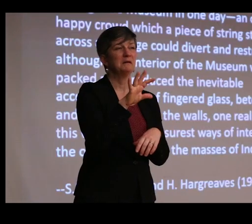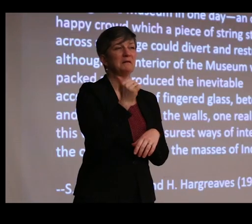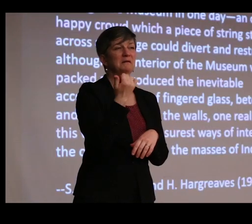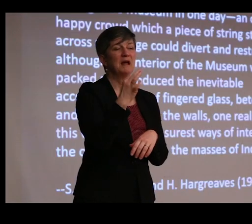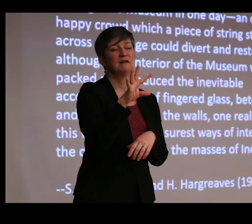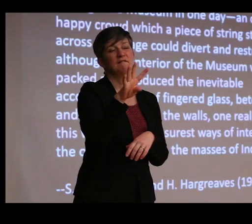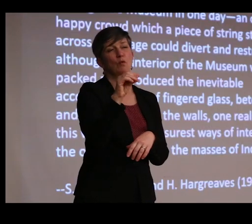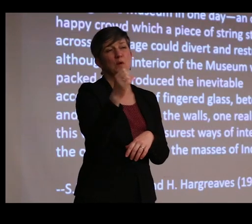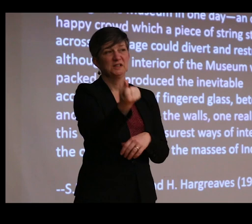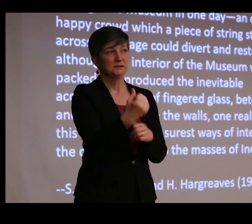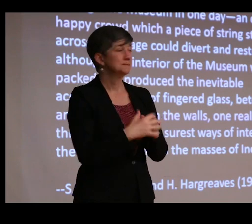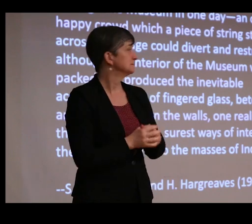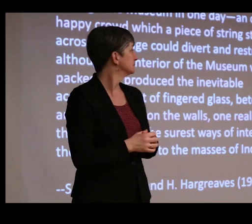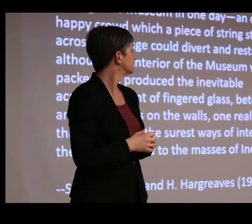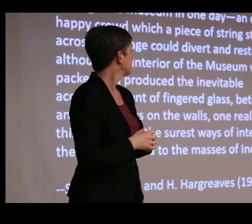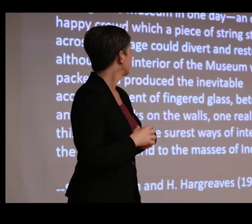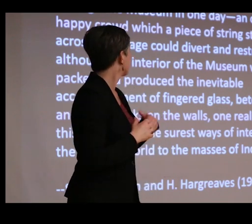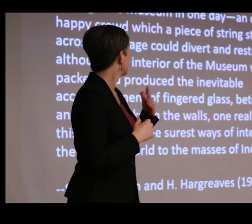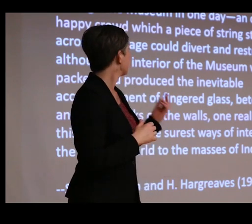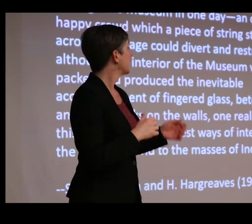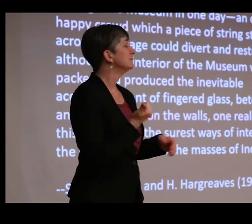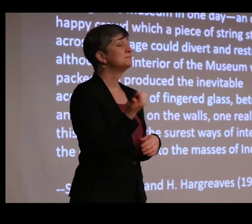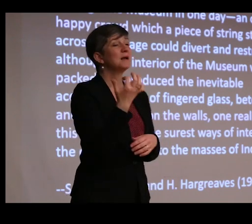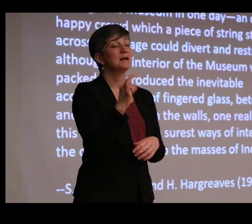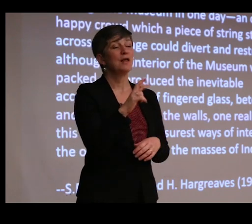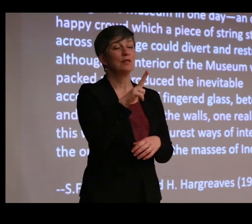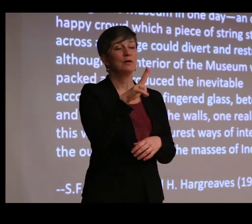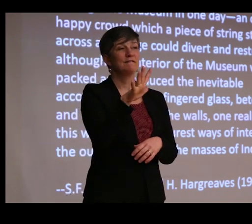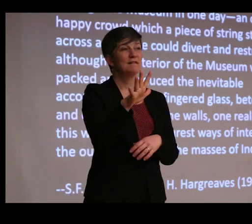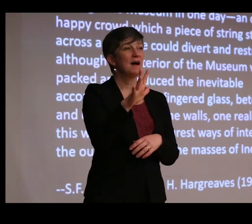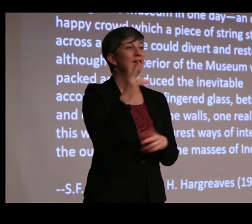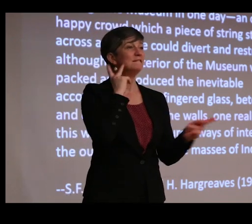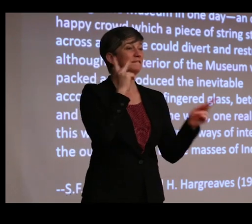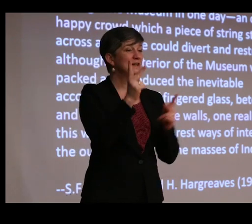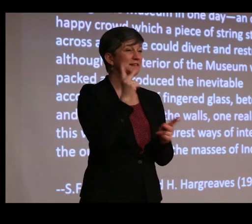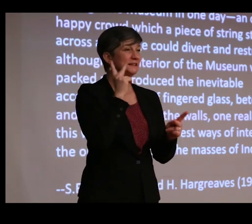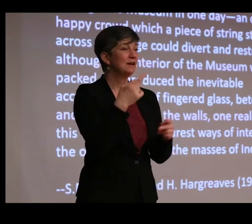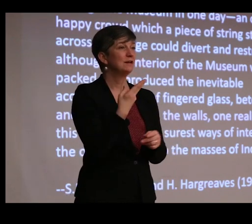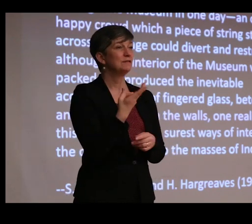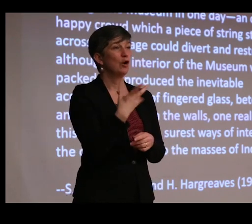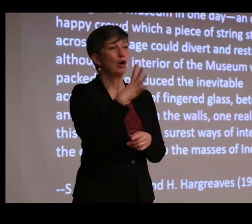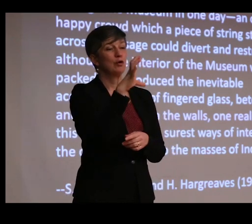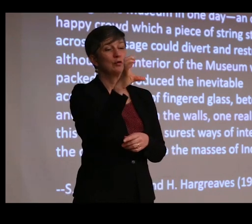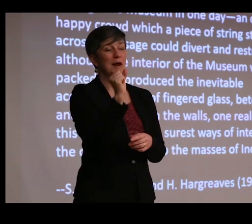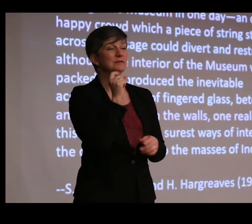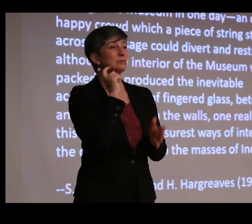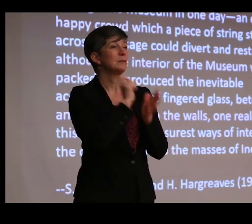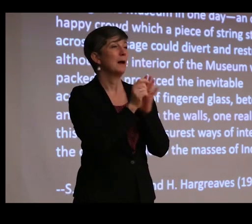Now, during the 1935 visit of Markham and Hargreaves, who were writing a book called The Museums of India,